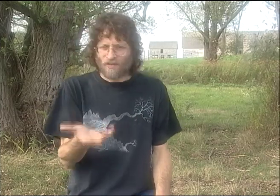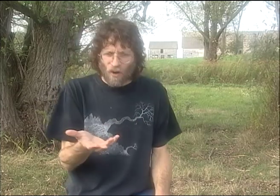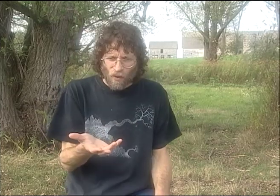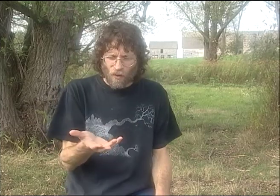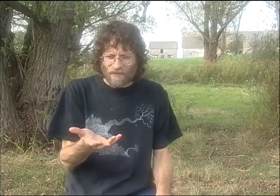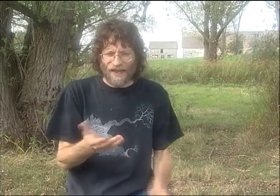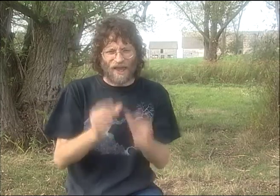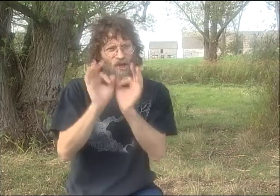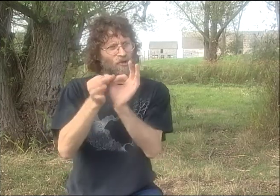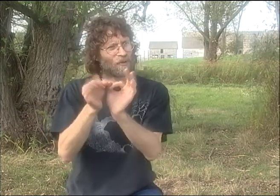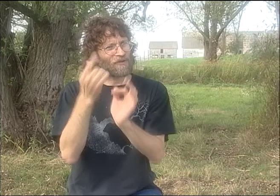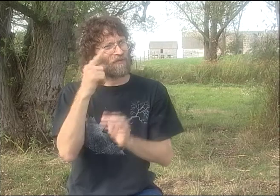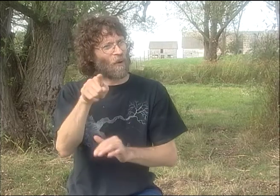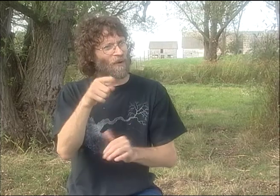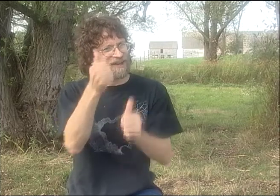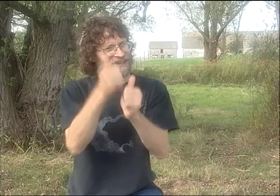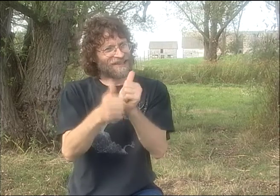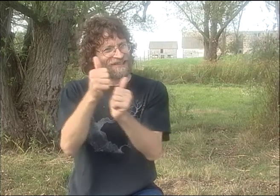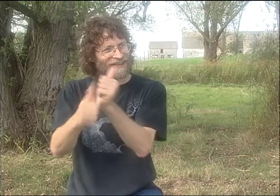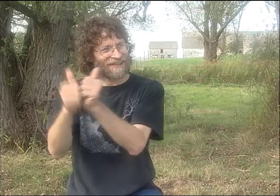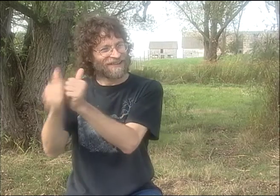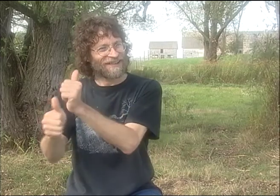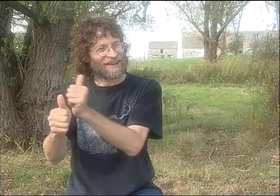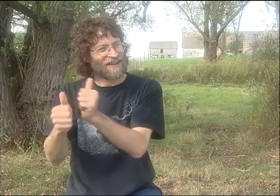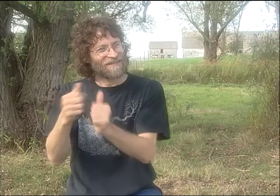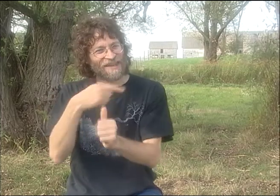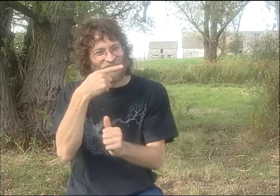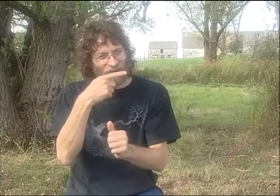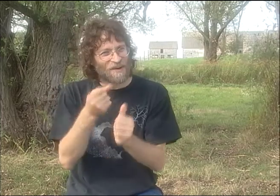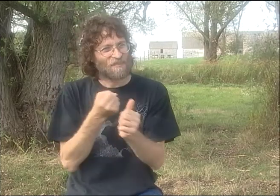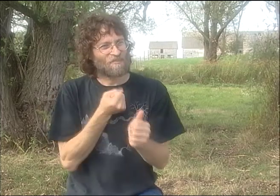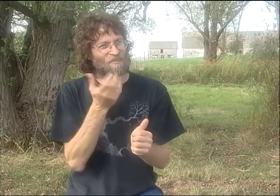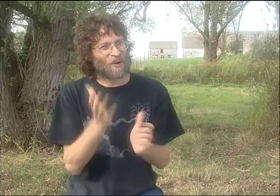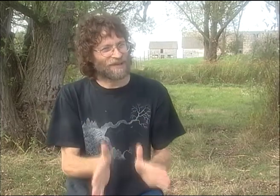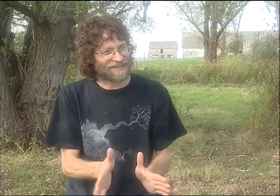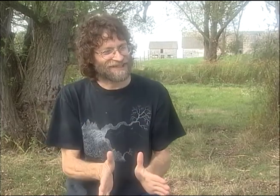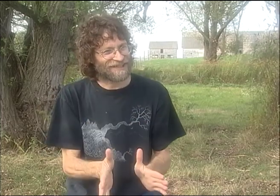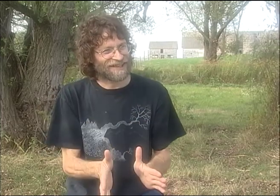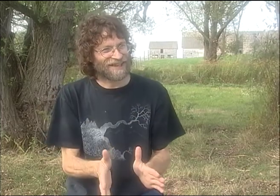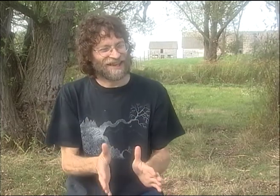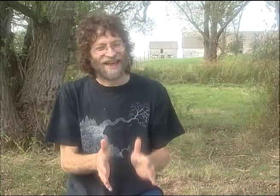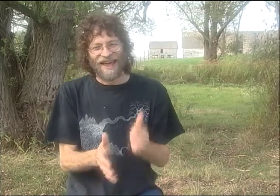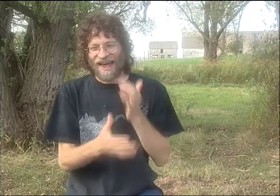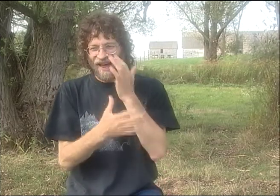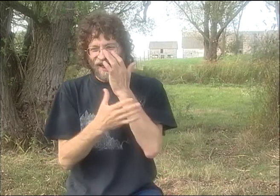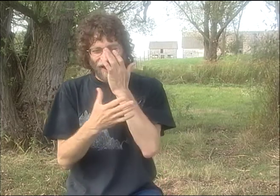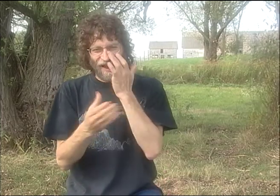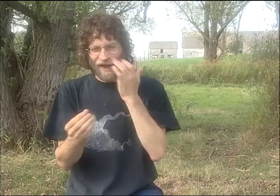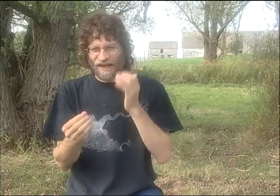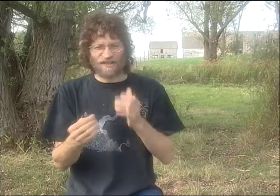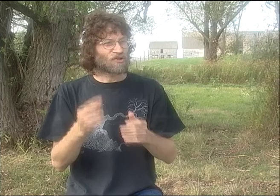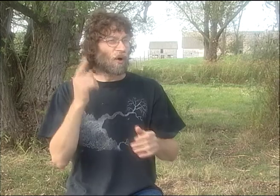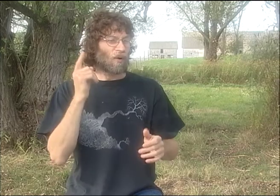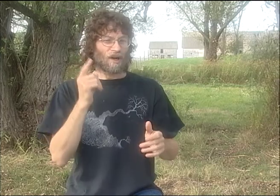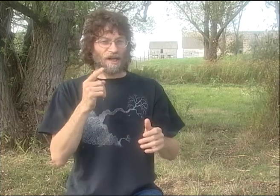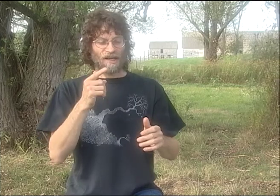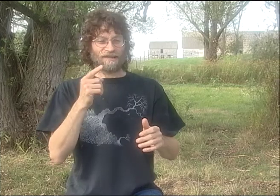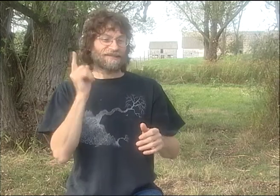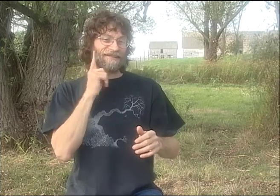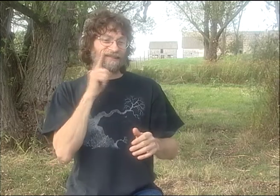BUT THERE WERE A LOT OF HEARING POETS THERE. AND SO THEY NEEDED INTERPRETERS FOR EACH HEARING POET SO IF ANYBODY DEAF SHOWED UP,